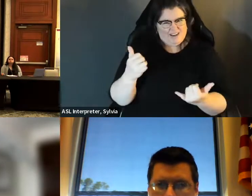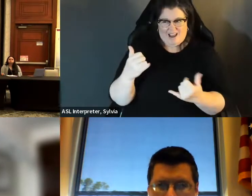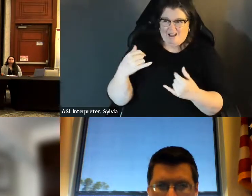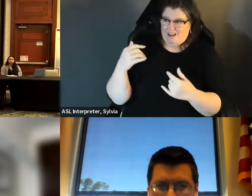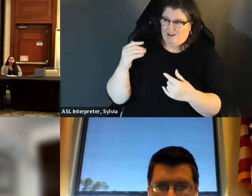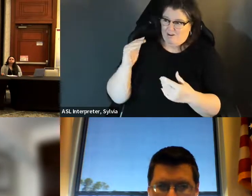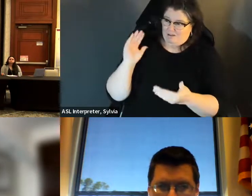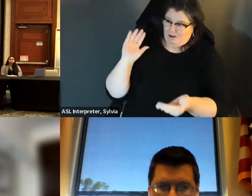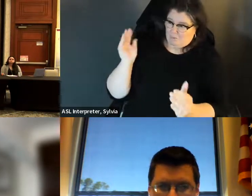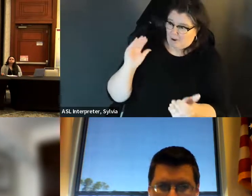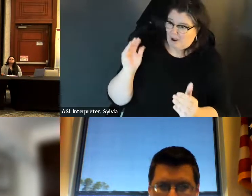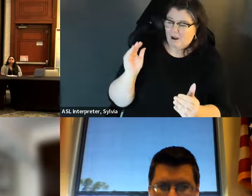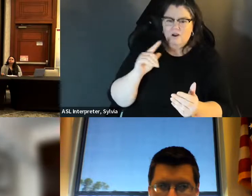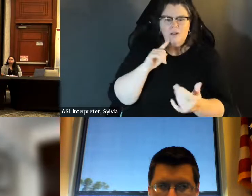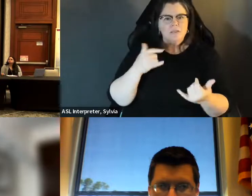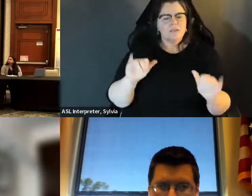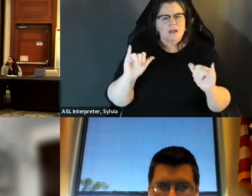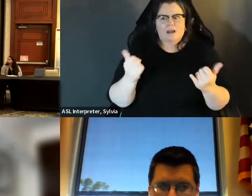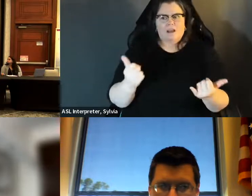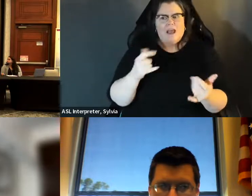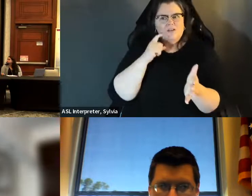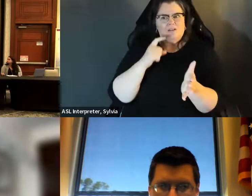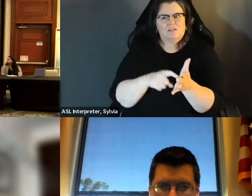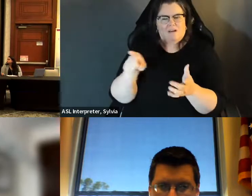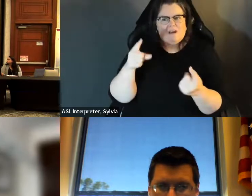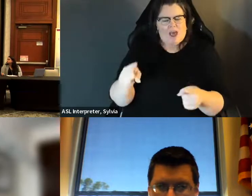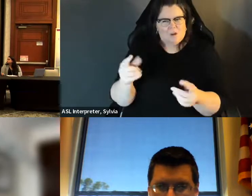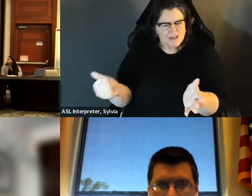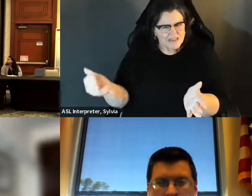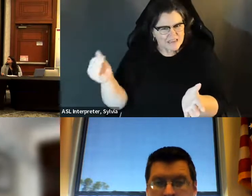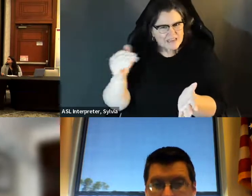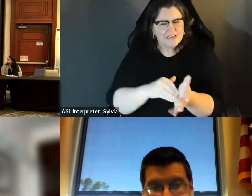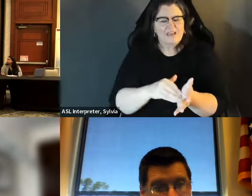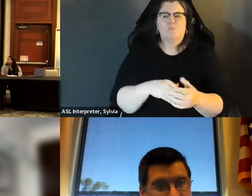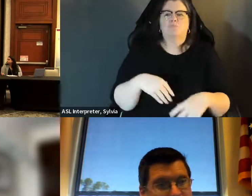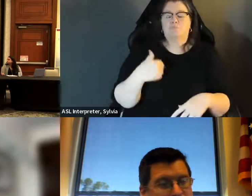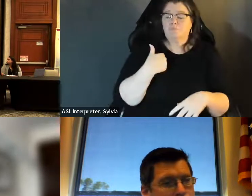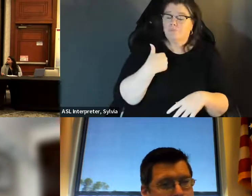And so now we are seeing the similar dynamics playing out. these similar dynamics playing out. And so one of the other hats that I wear is I'm chair of the Florida advisory